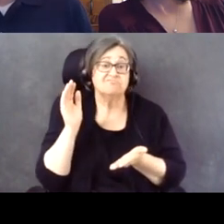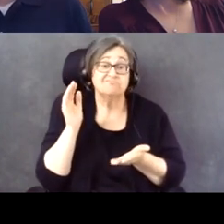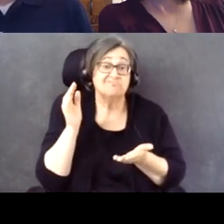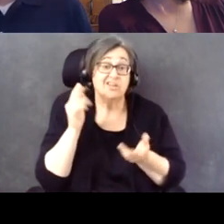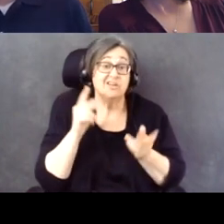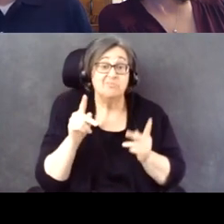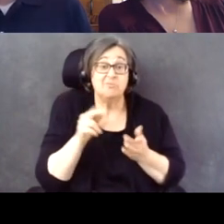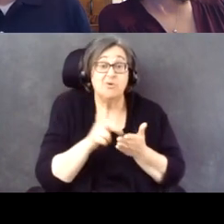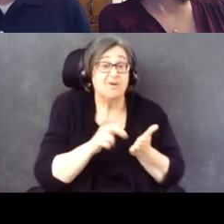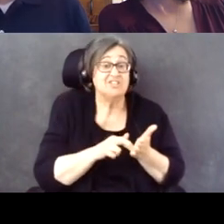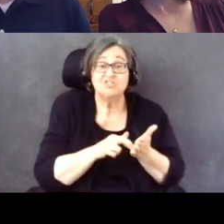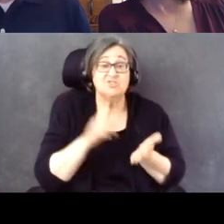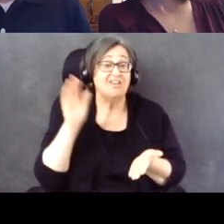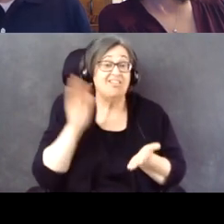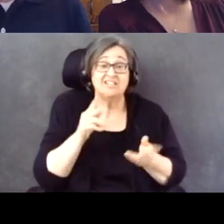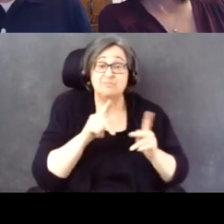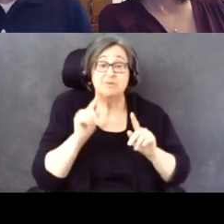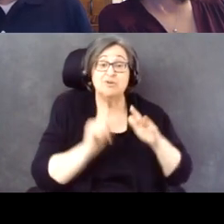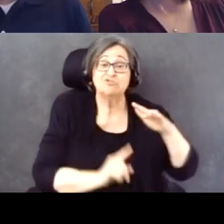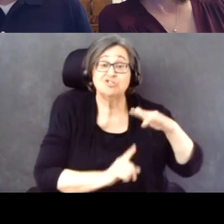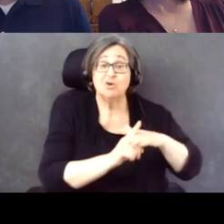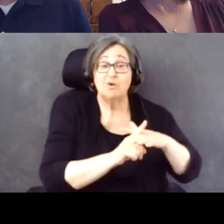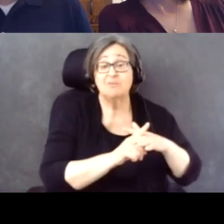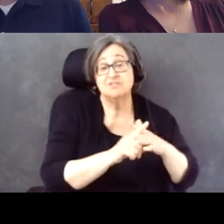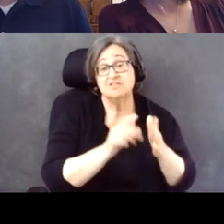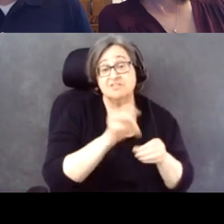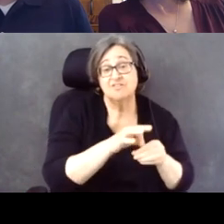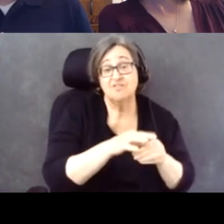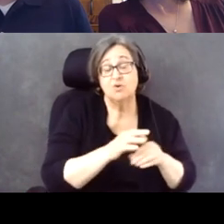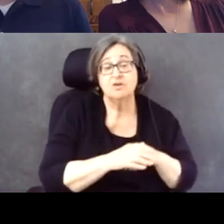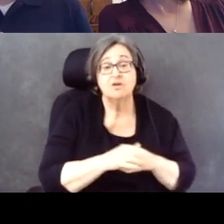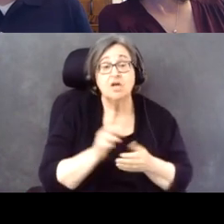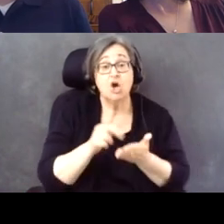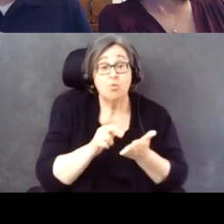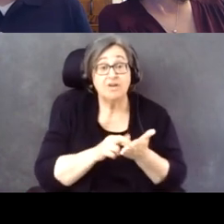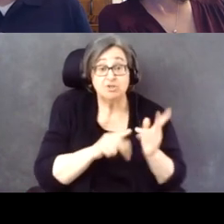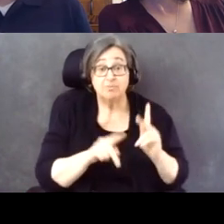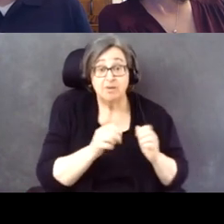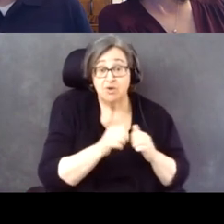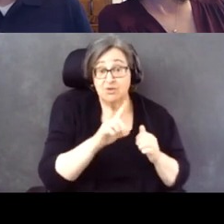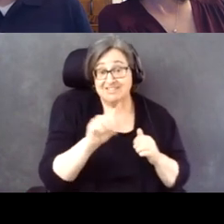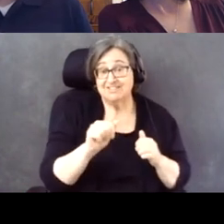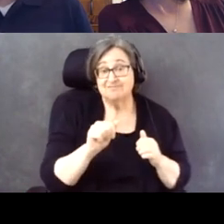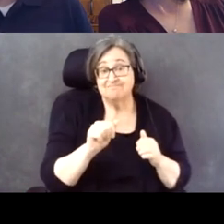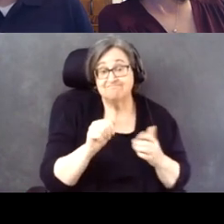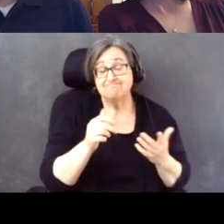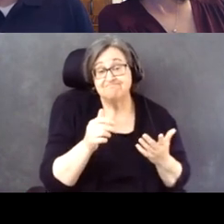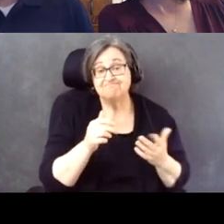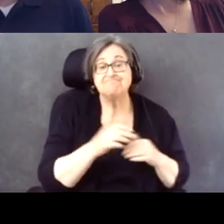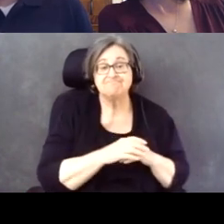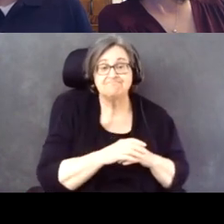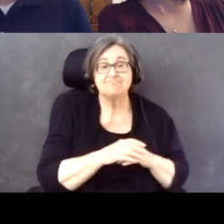We find that registered people with disabilities were more likely than those without disabilities